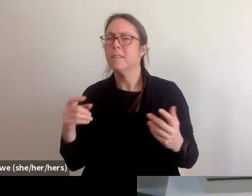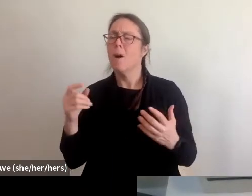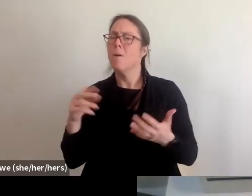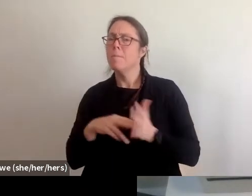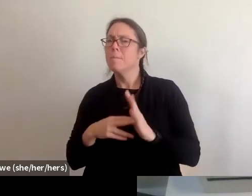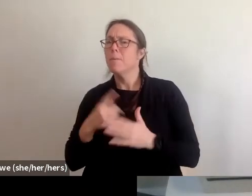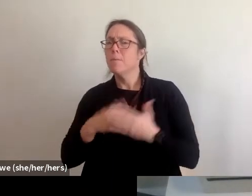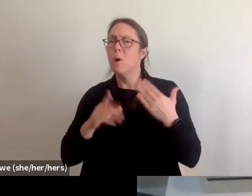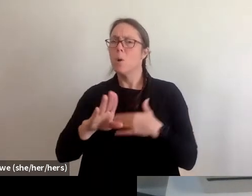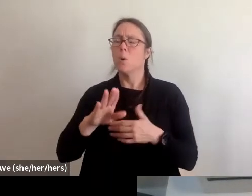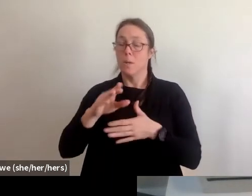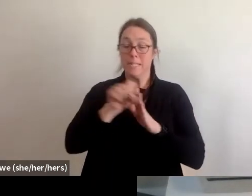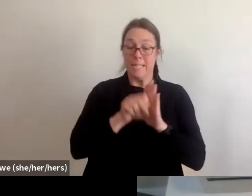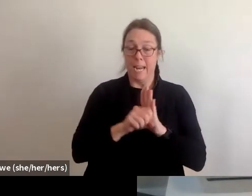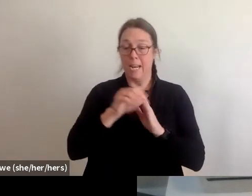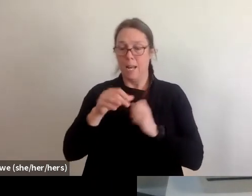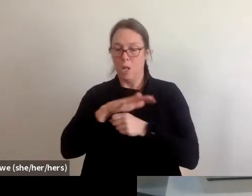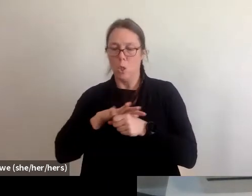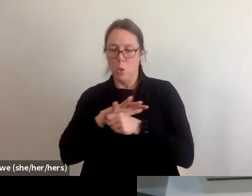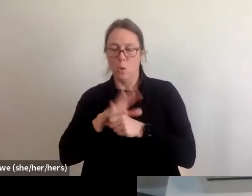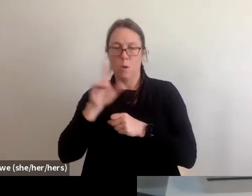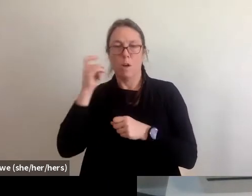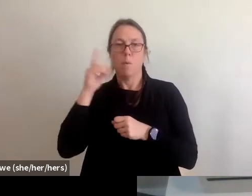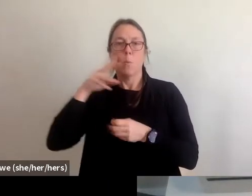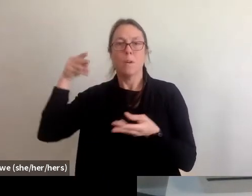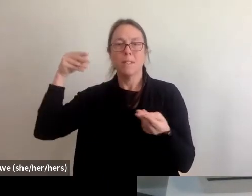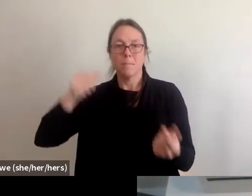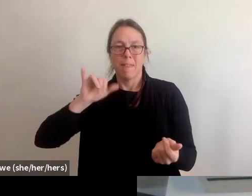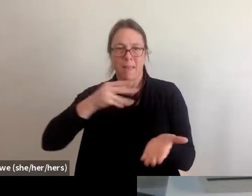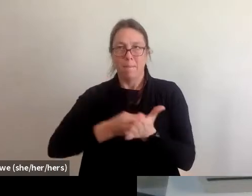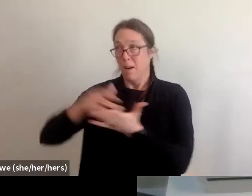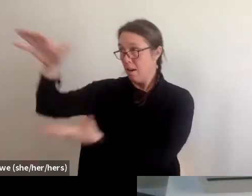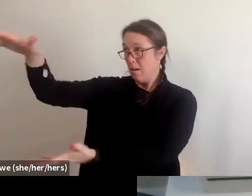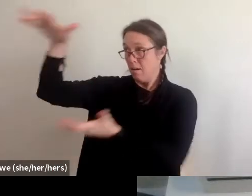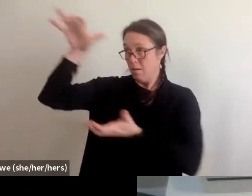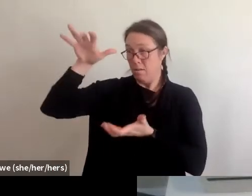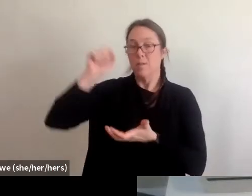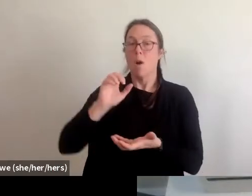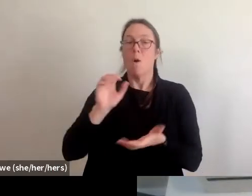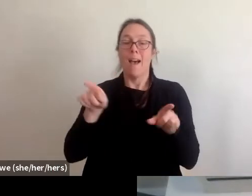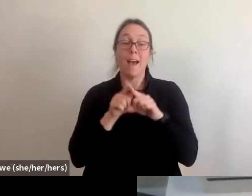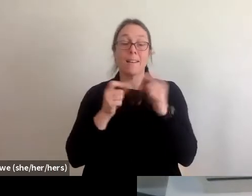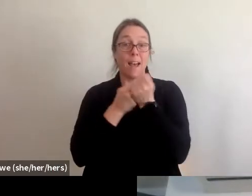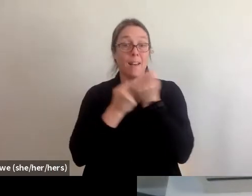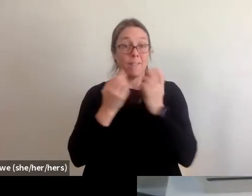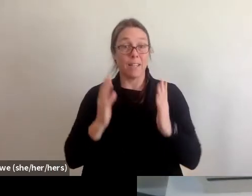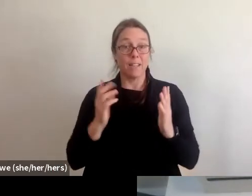and local government is willing to spend the money on which is kind of a job for us as advocates to push.